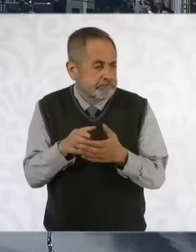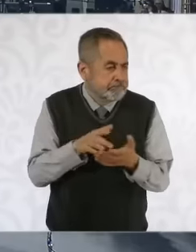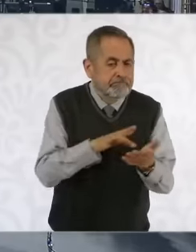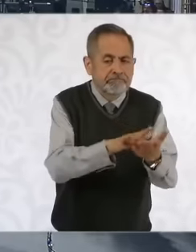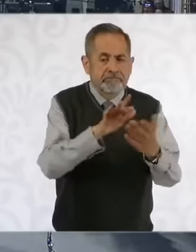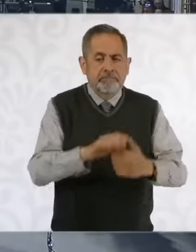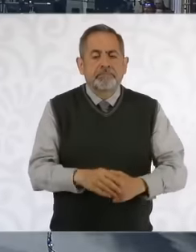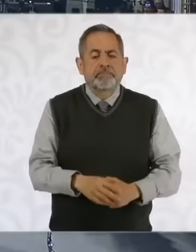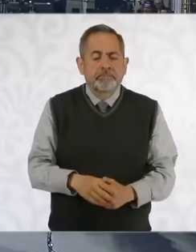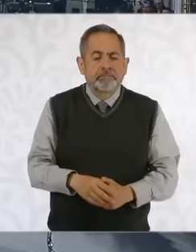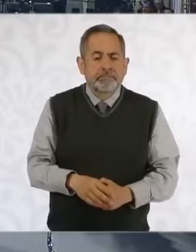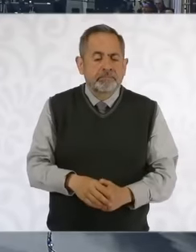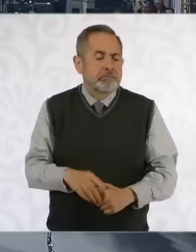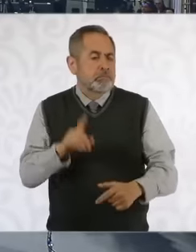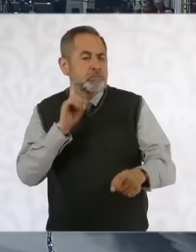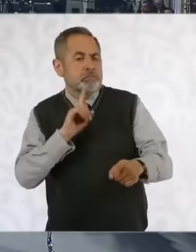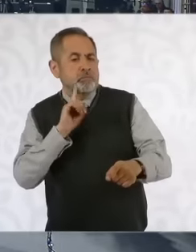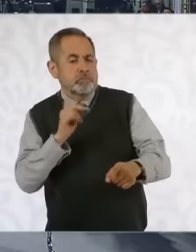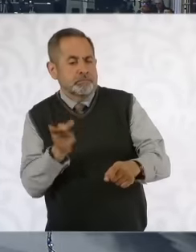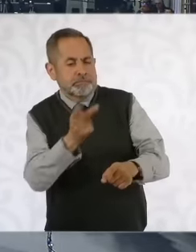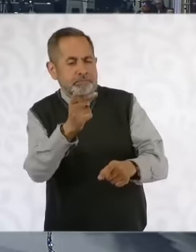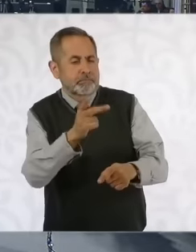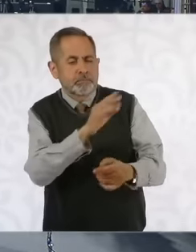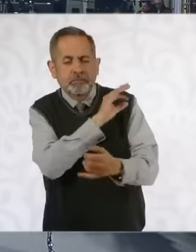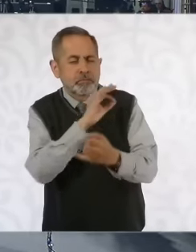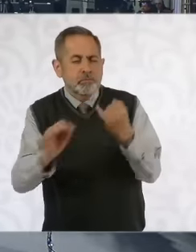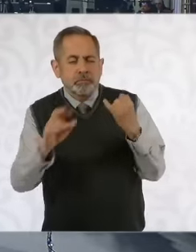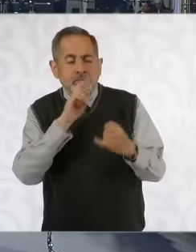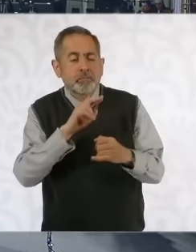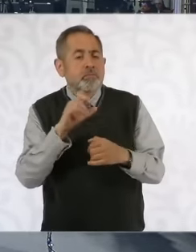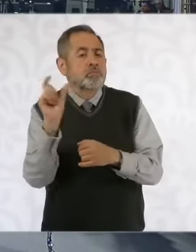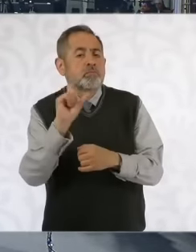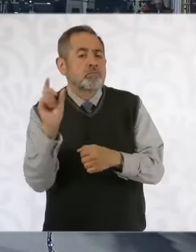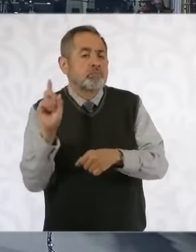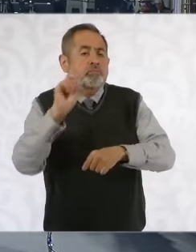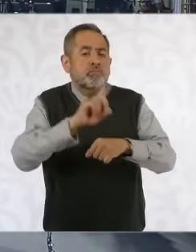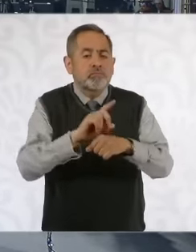finally support them as soon as we know when the secretary of economy is going to come Regarding the issue of the